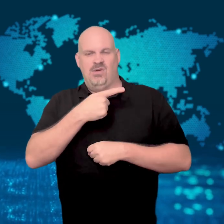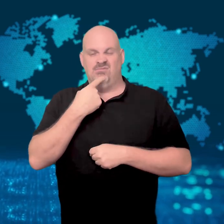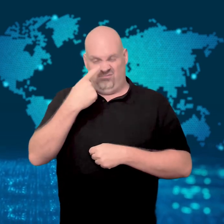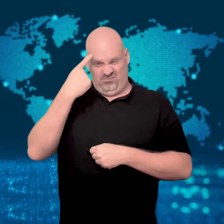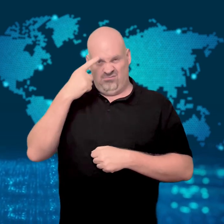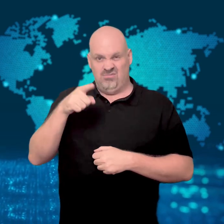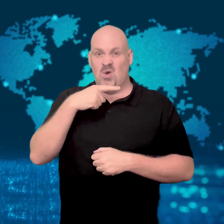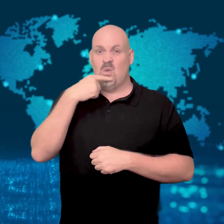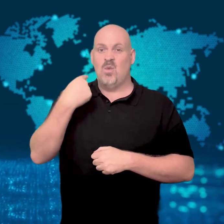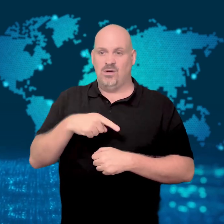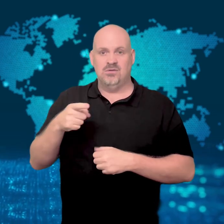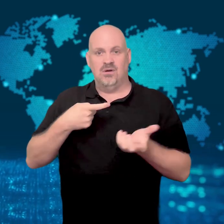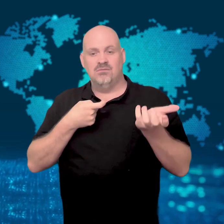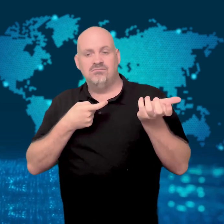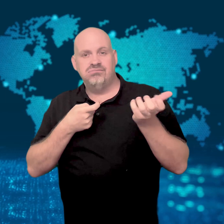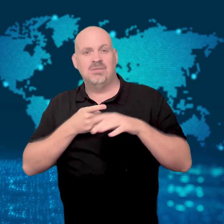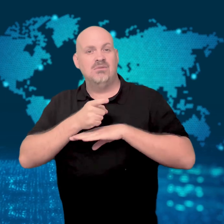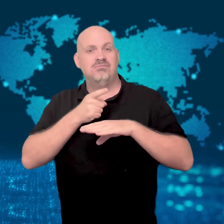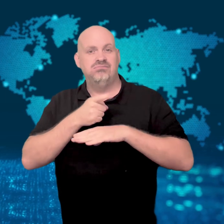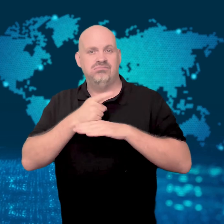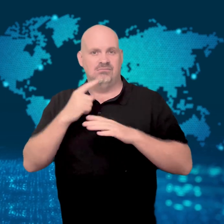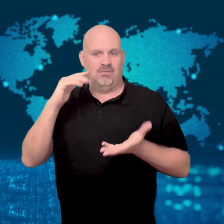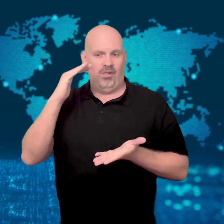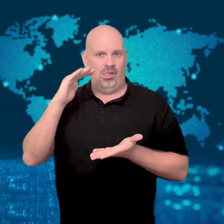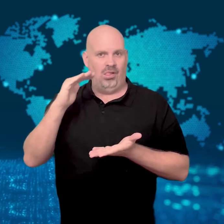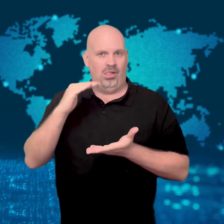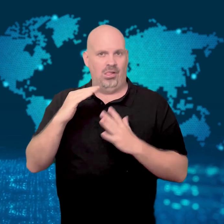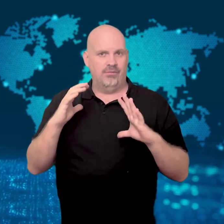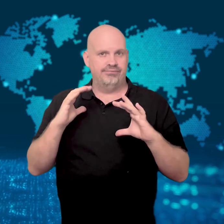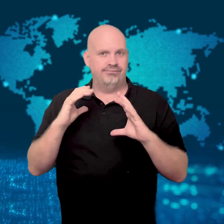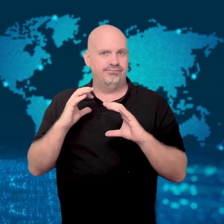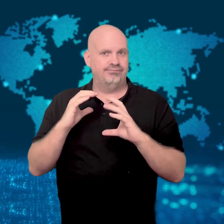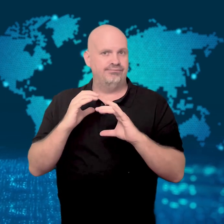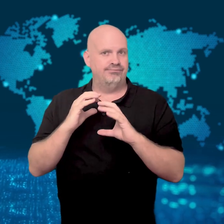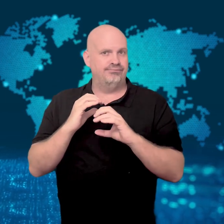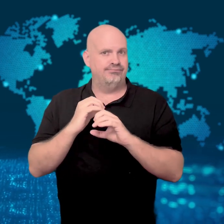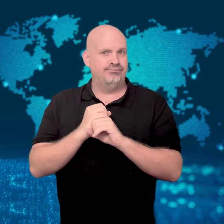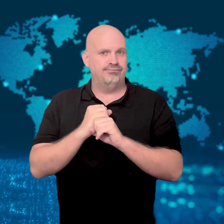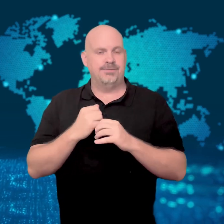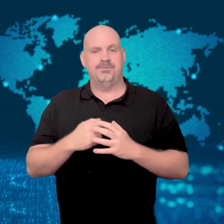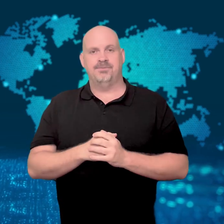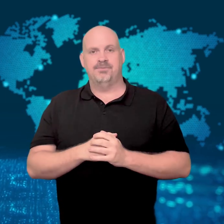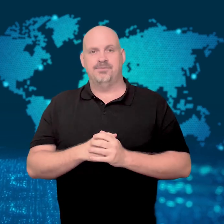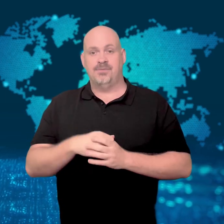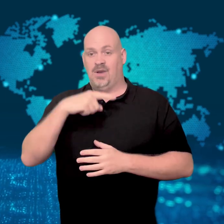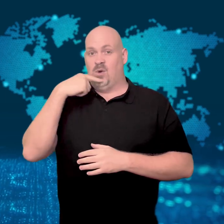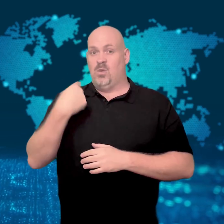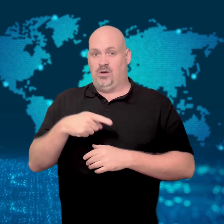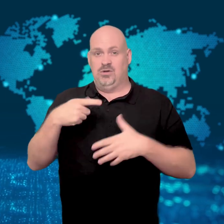A British Admiral believes the country is running out of ammunition.